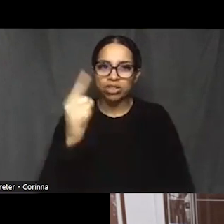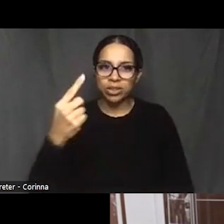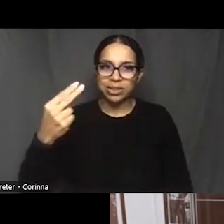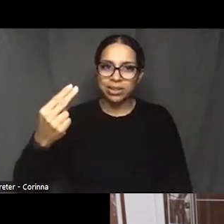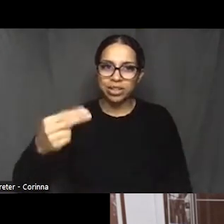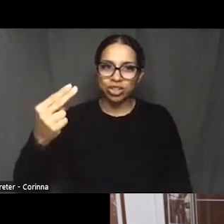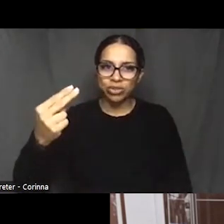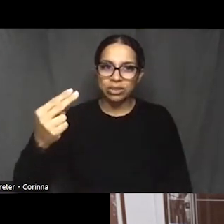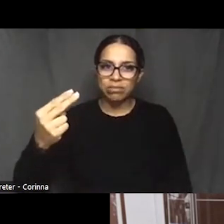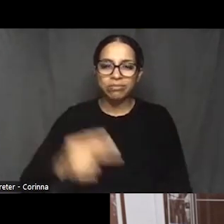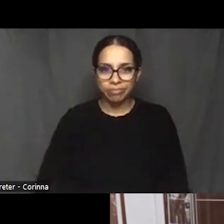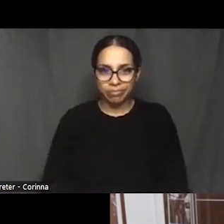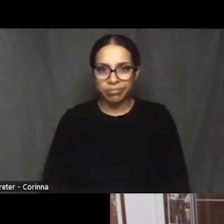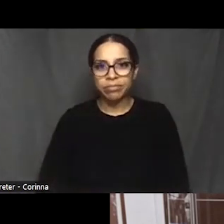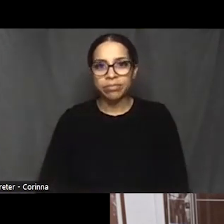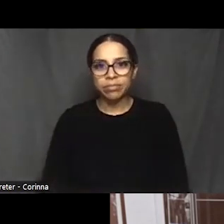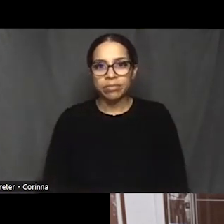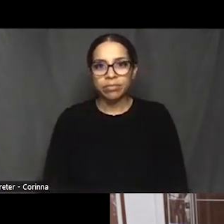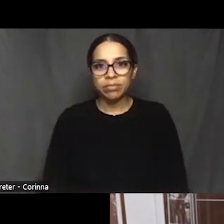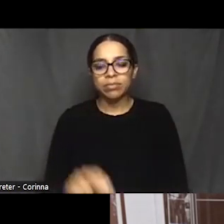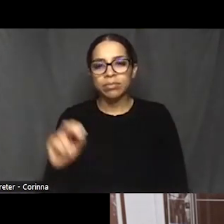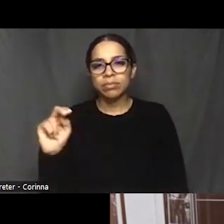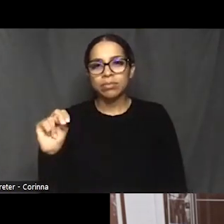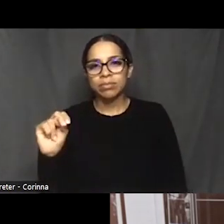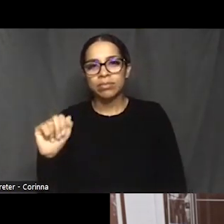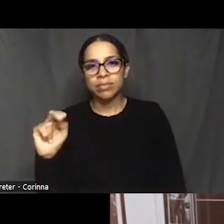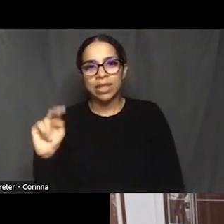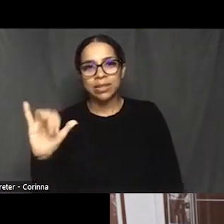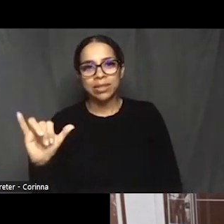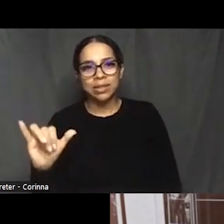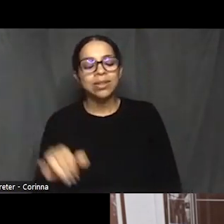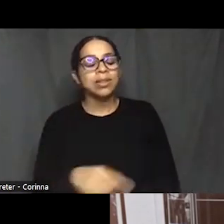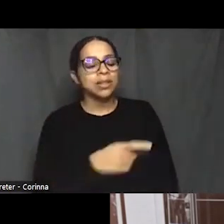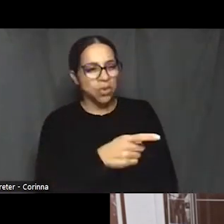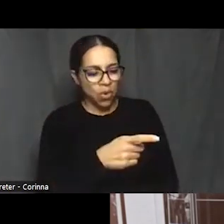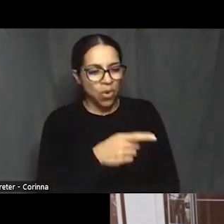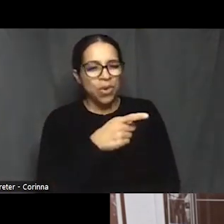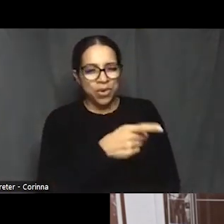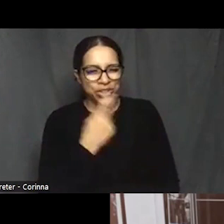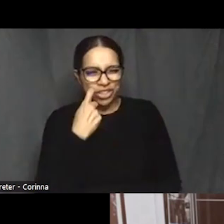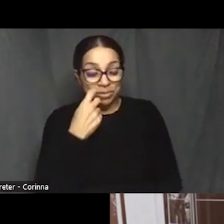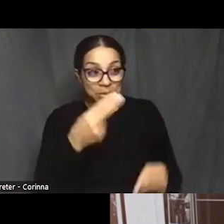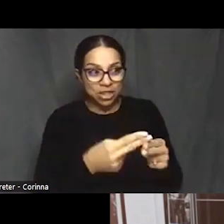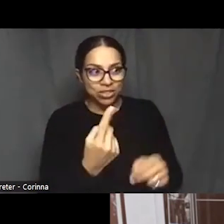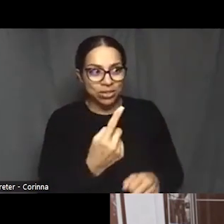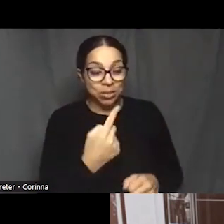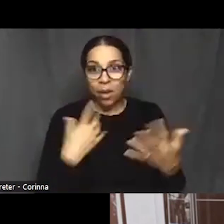Sorry you brought up something that I'd just like to open this up to whoever wants to respond.